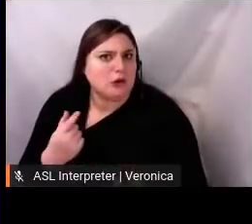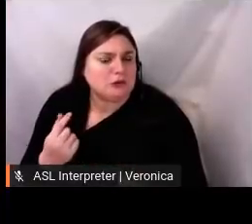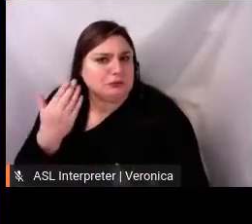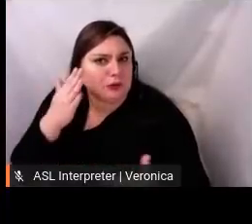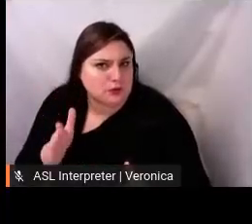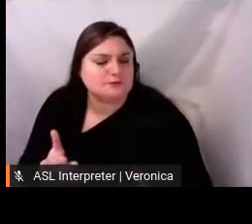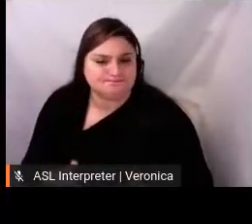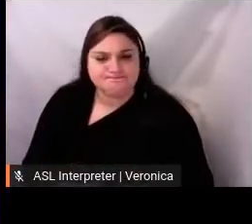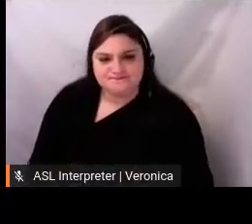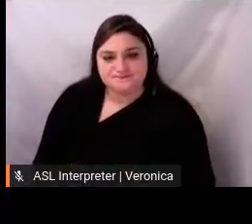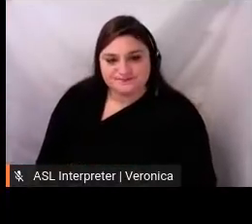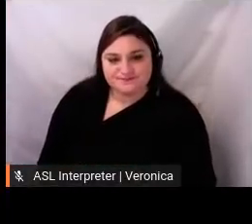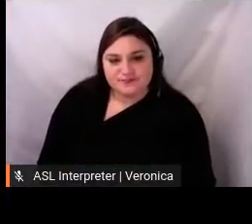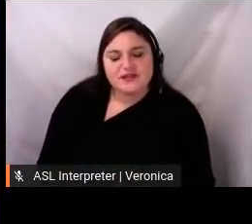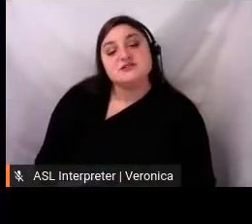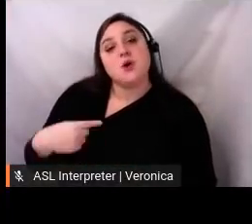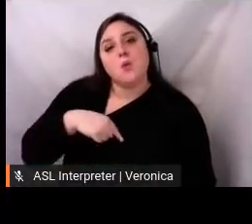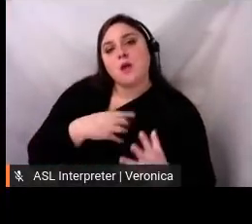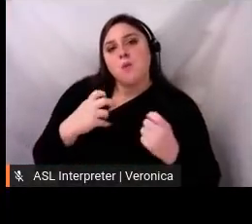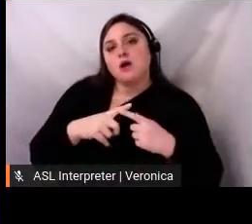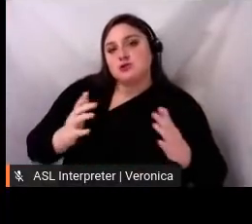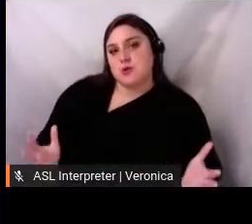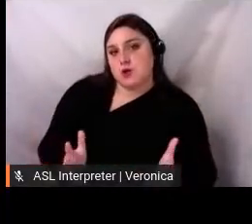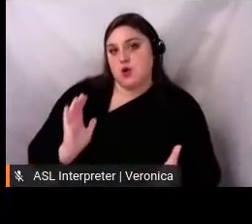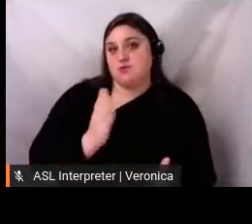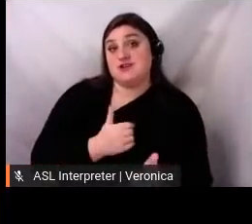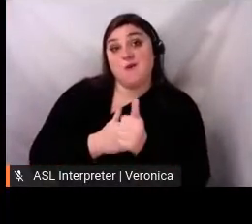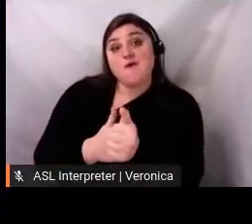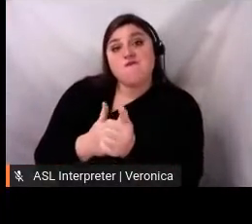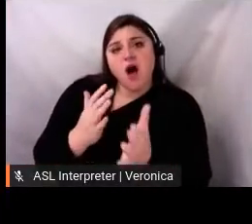spread the word about our event as much as possible. So, essentially,